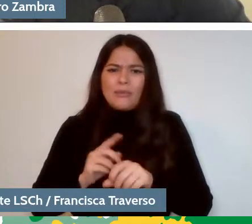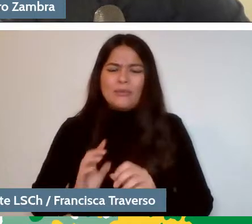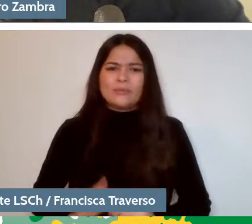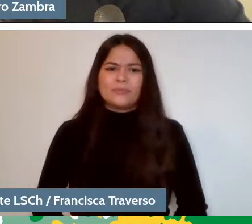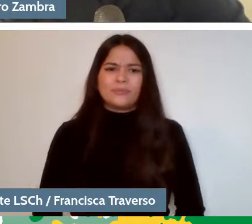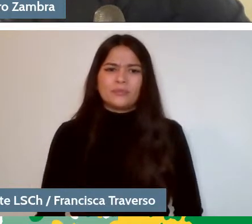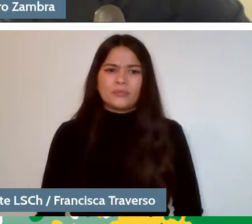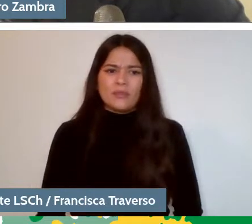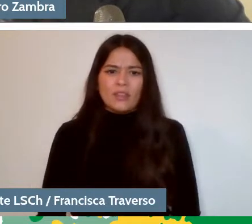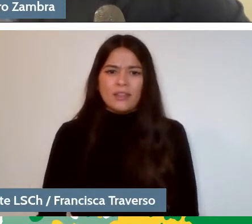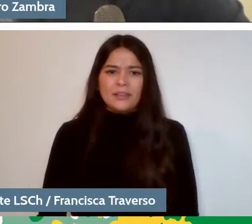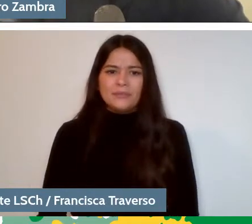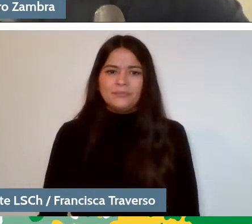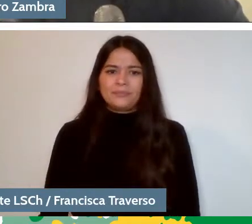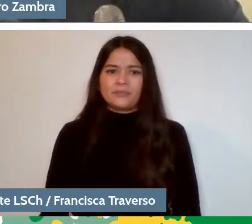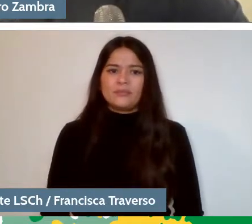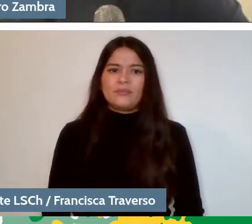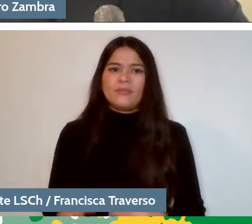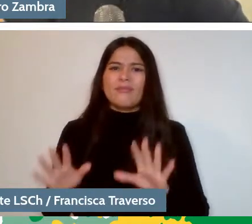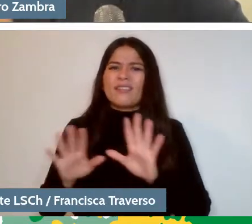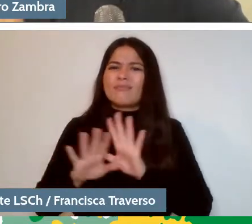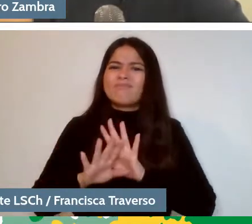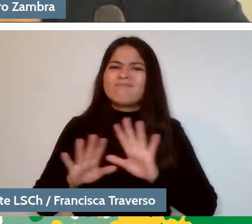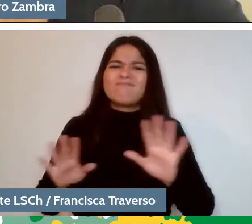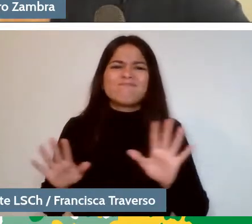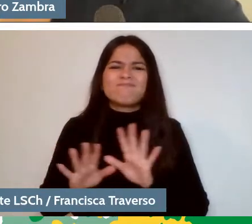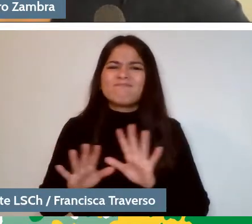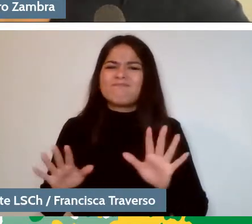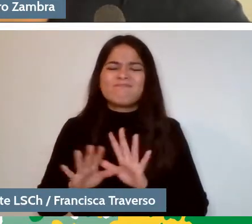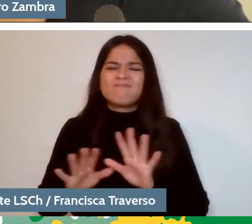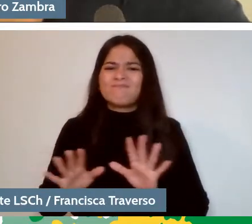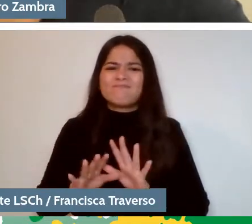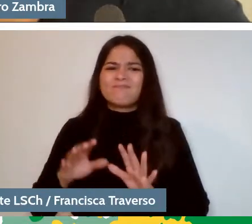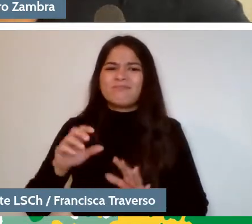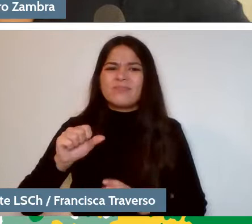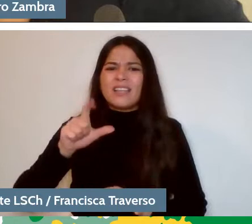It seems terrible to me Alejandro that you cannot continue.